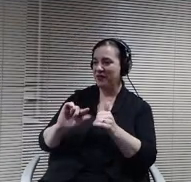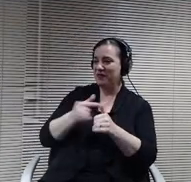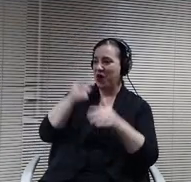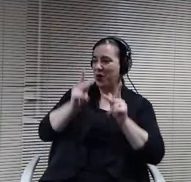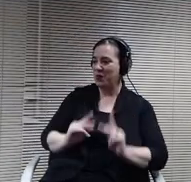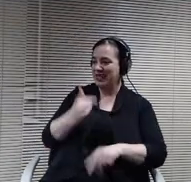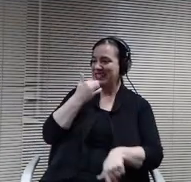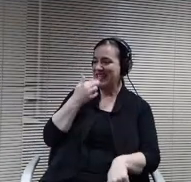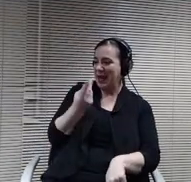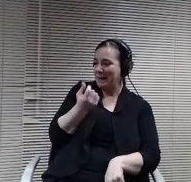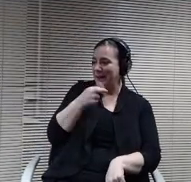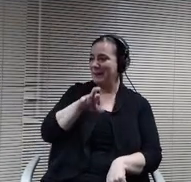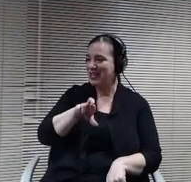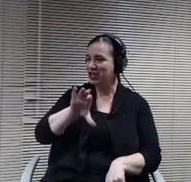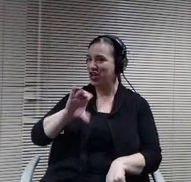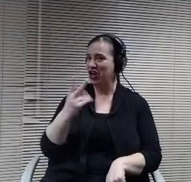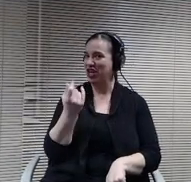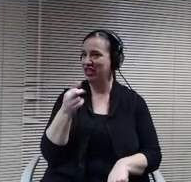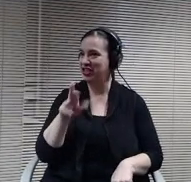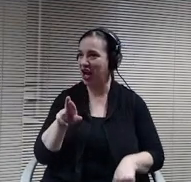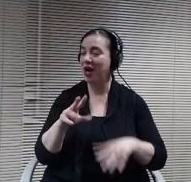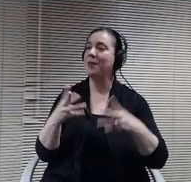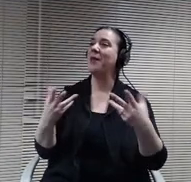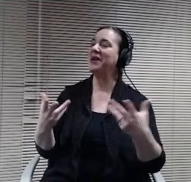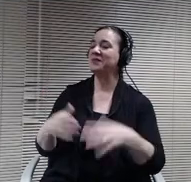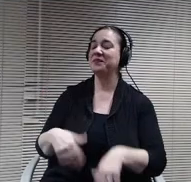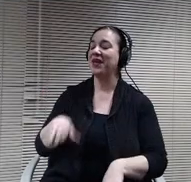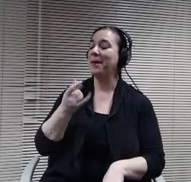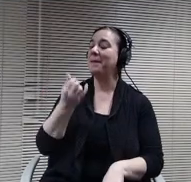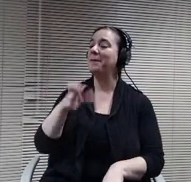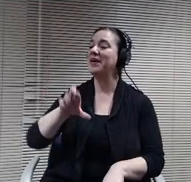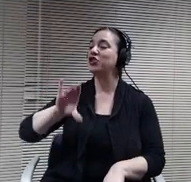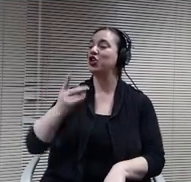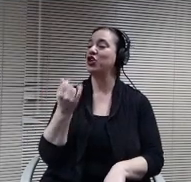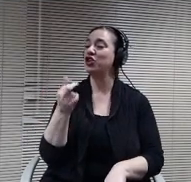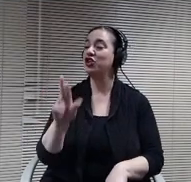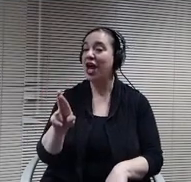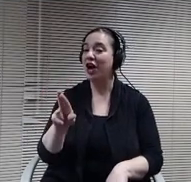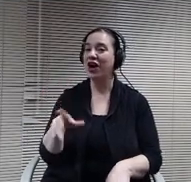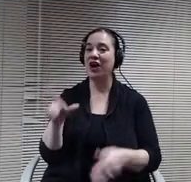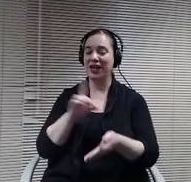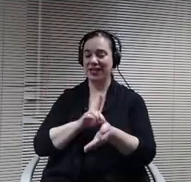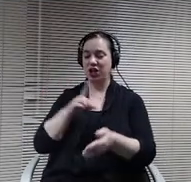Mr. Chair members of the board, doctor Peterson. Thanks for having me here tonight to represent Grove Lynn Elementary.